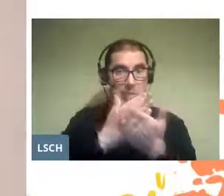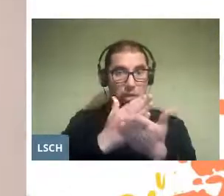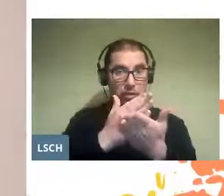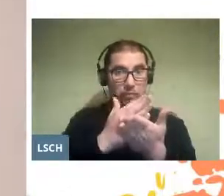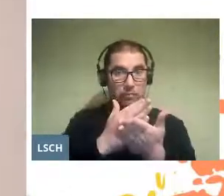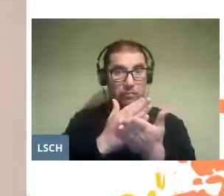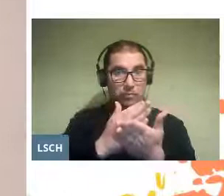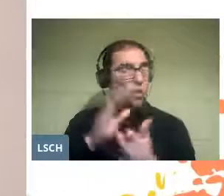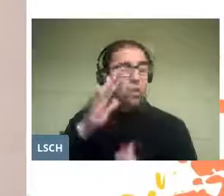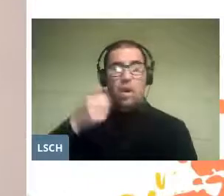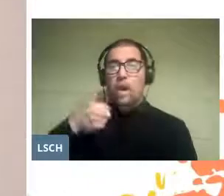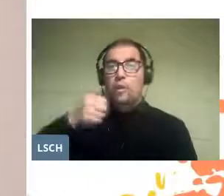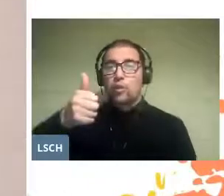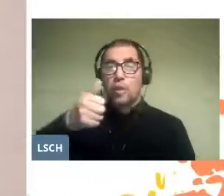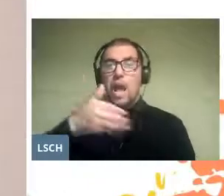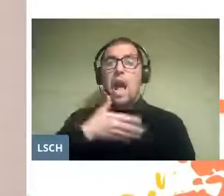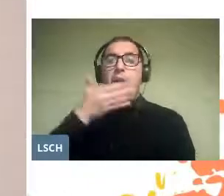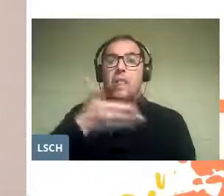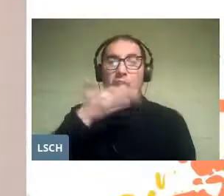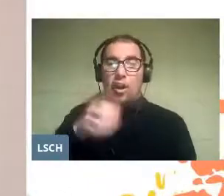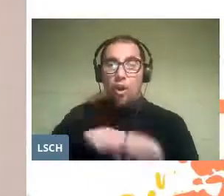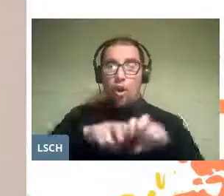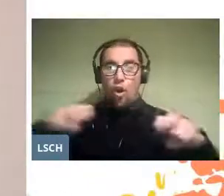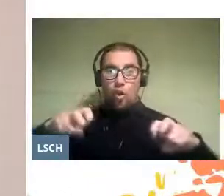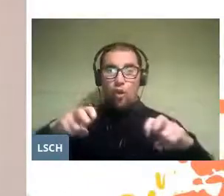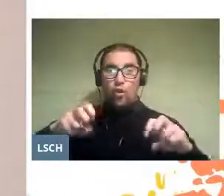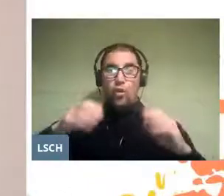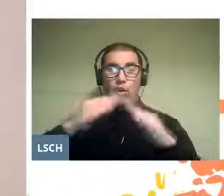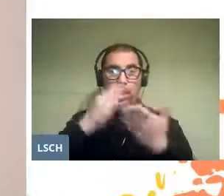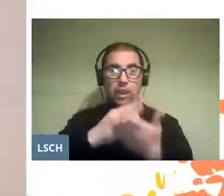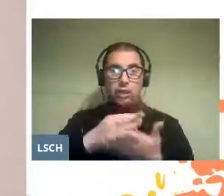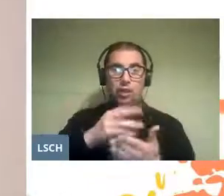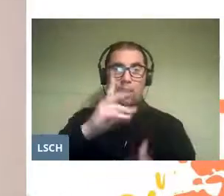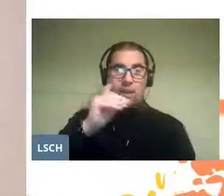the Leonardo da Vinci de las Condes School,